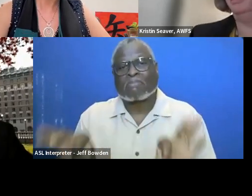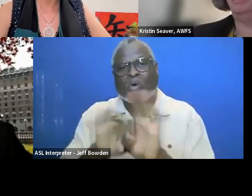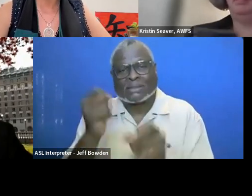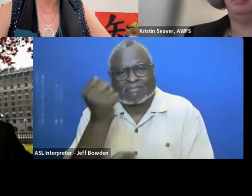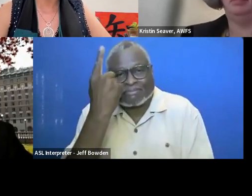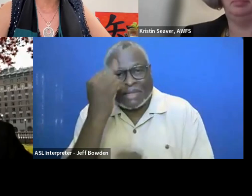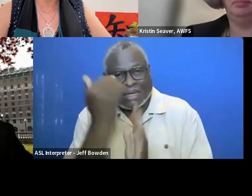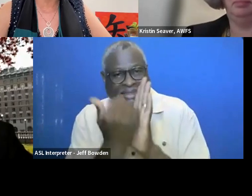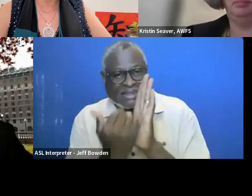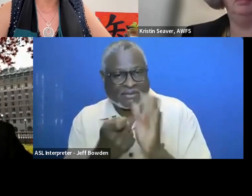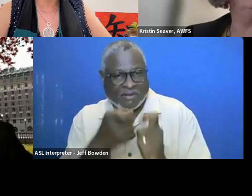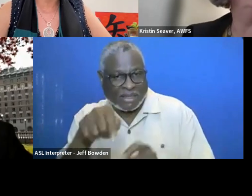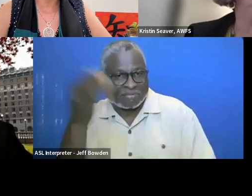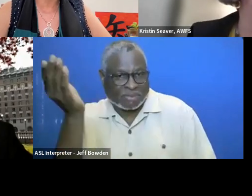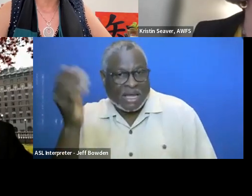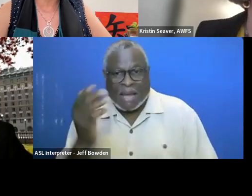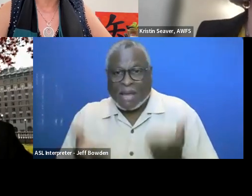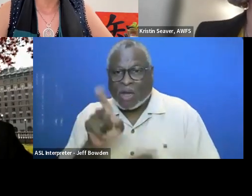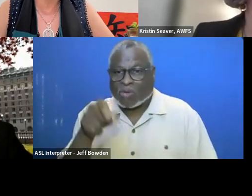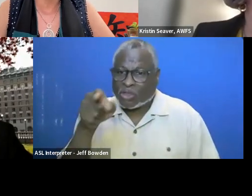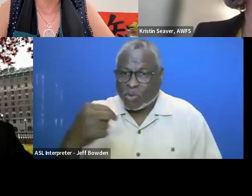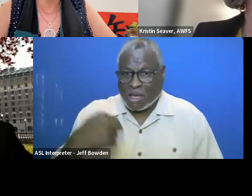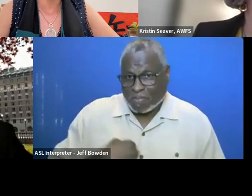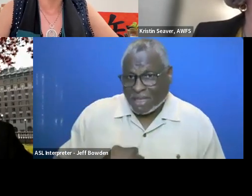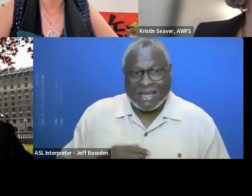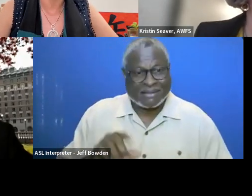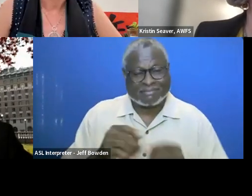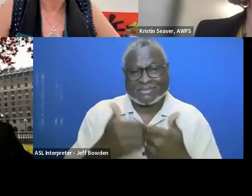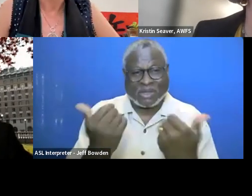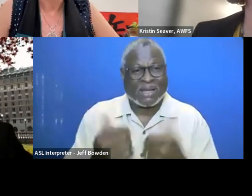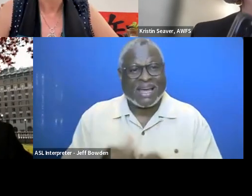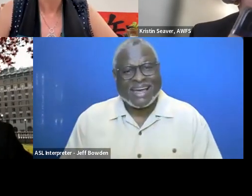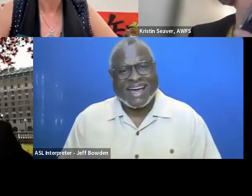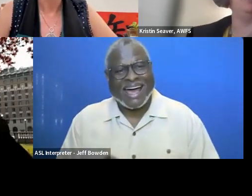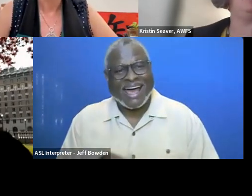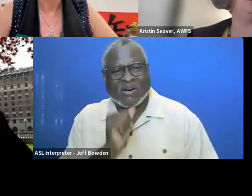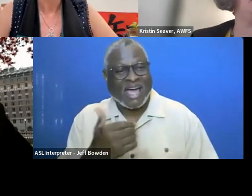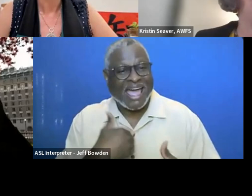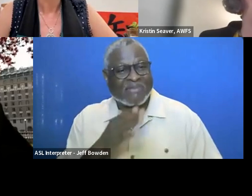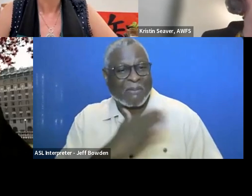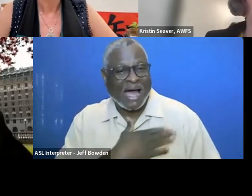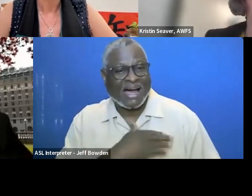And Kristin, it looks like it might just be you and me. And you don't I don't have my other computer here